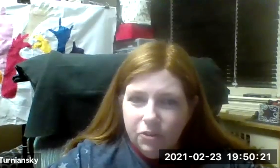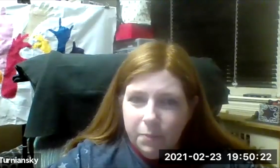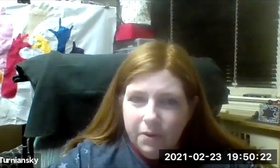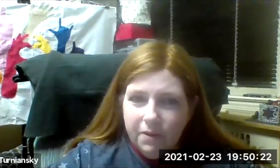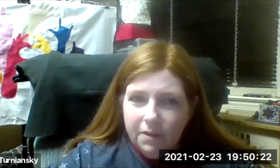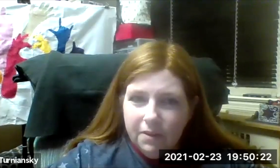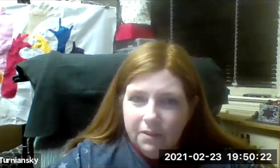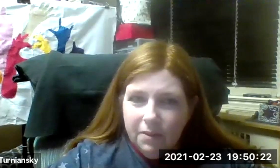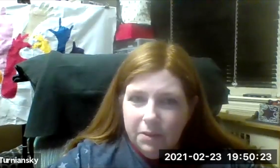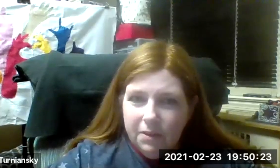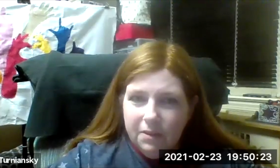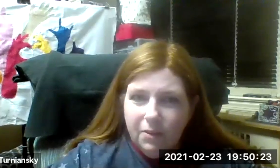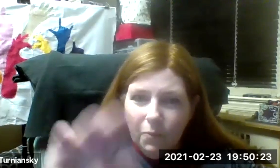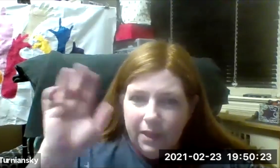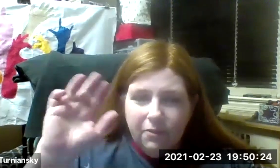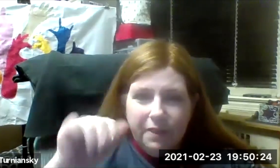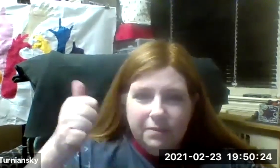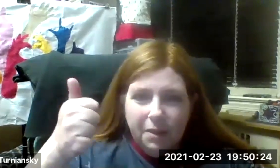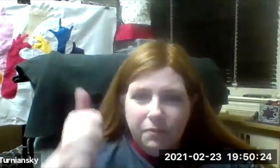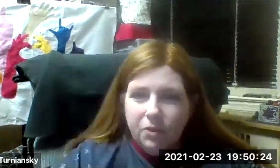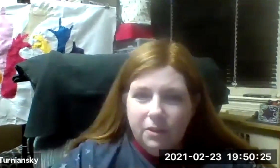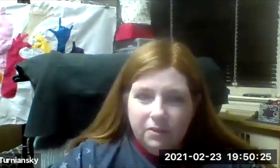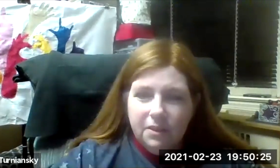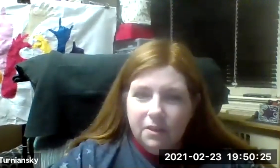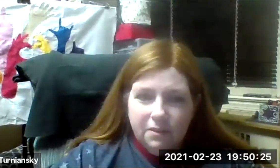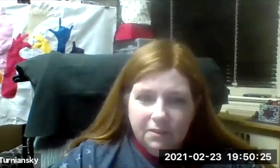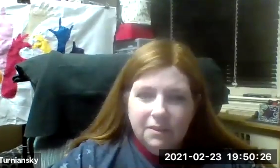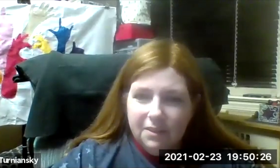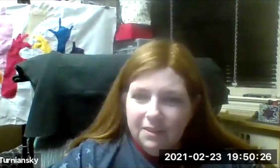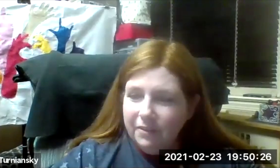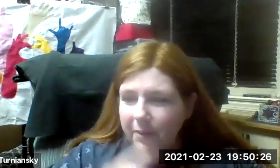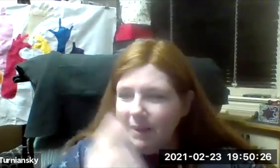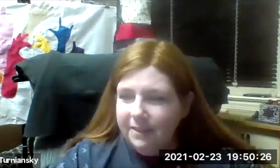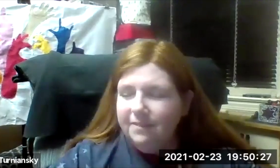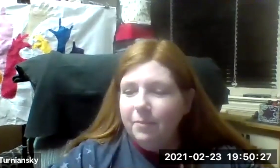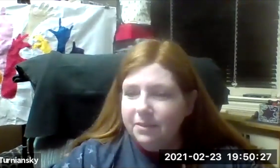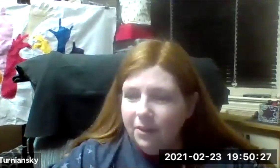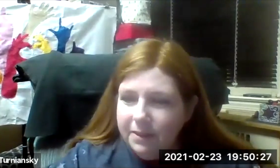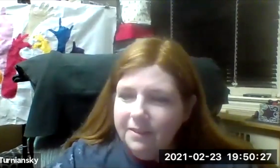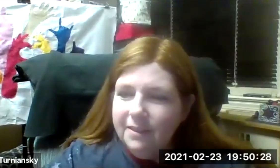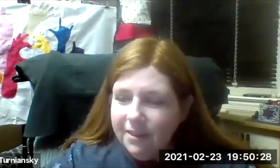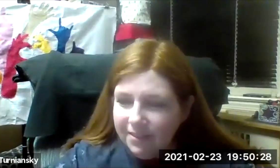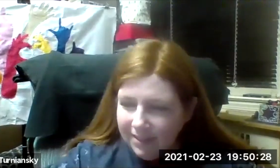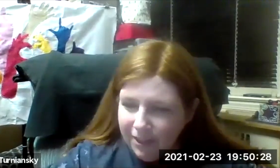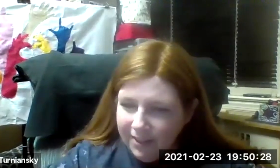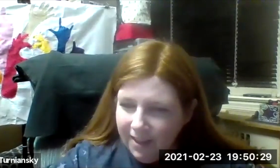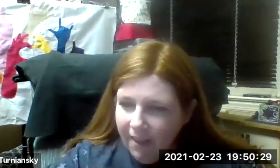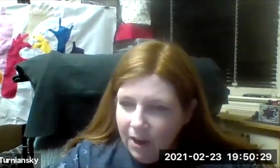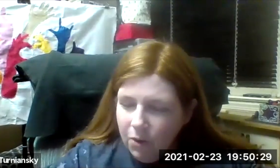interpreter? Give me a thumbs up if you can all see her. Okay. Rabbi Darby can see her so that's good.